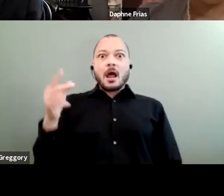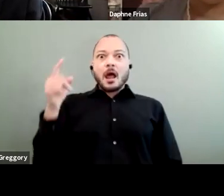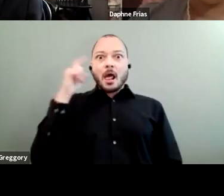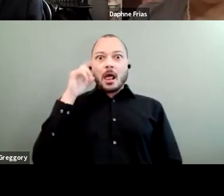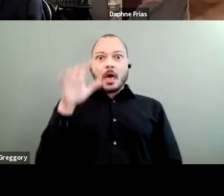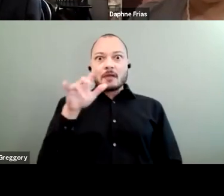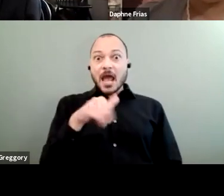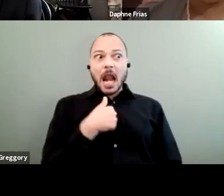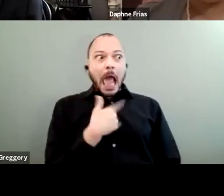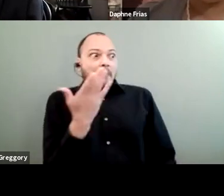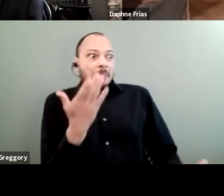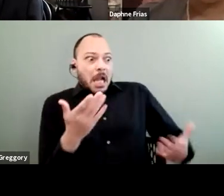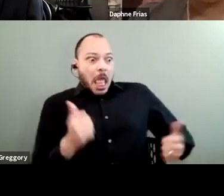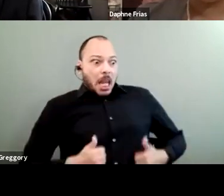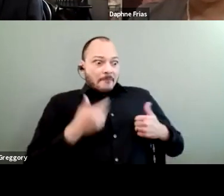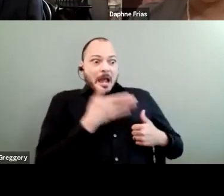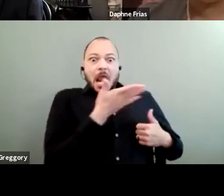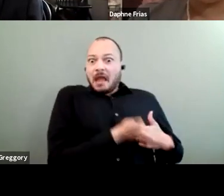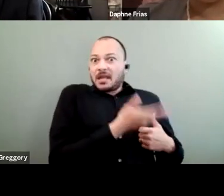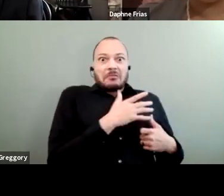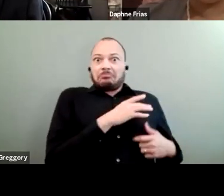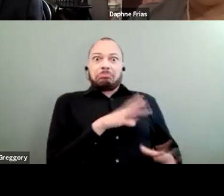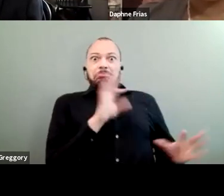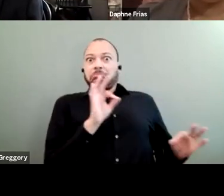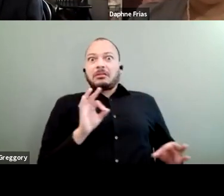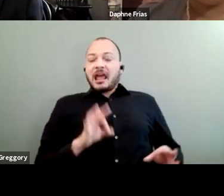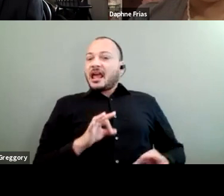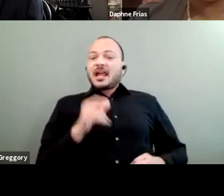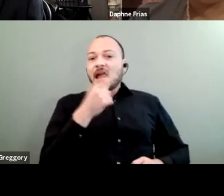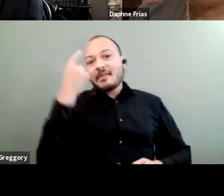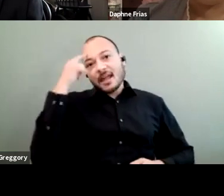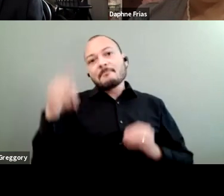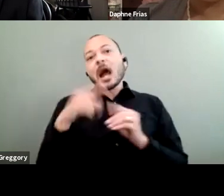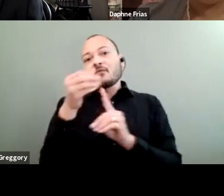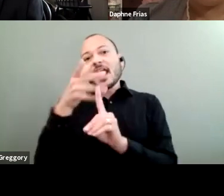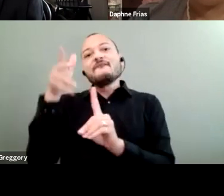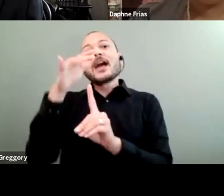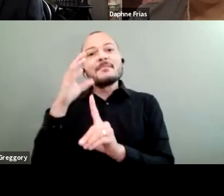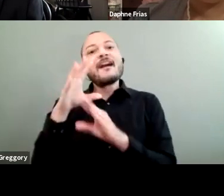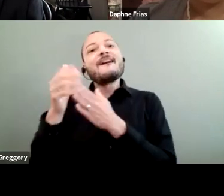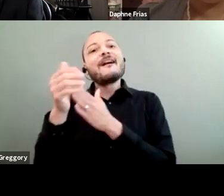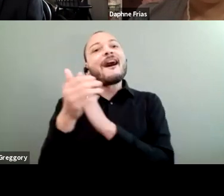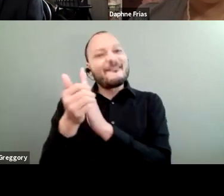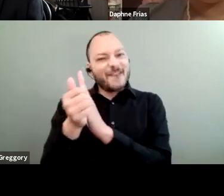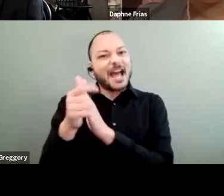and spent time thinking about the environmental effects on others. But I think that that experience, Daphne, you described is one that